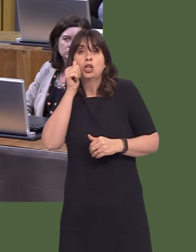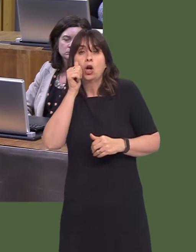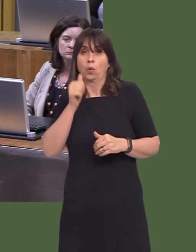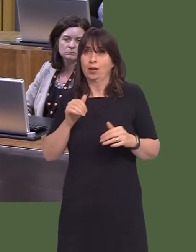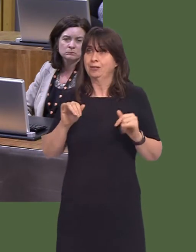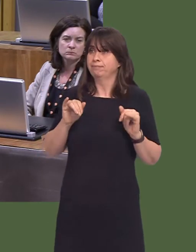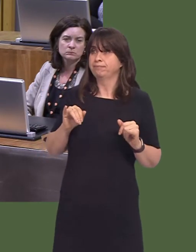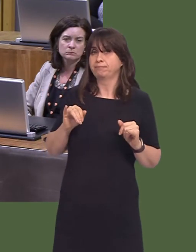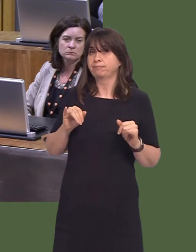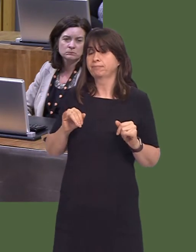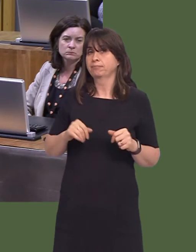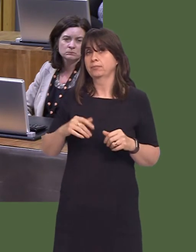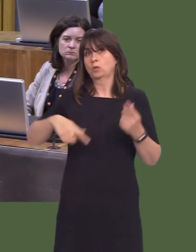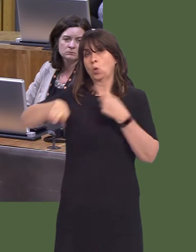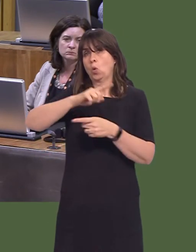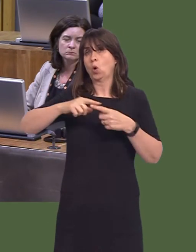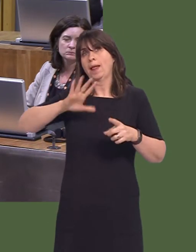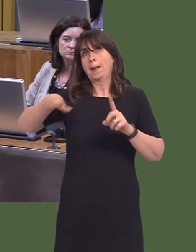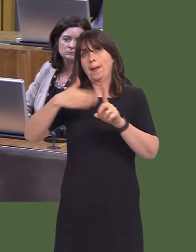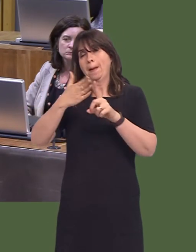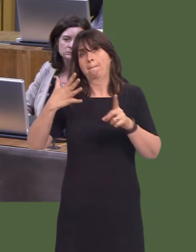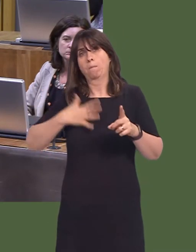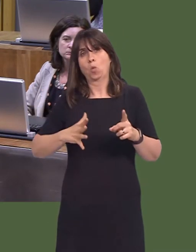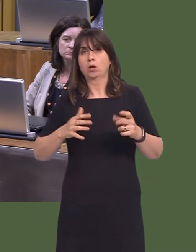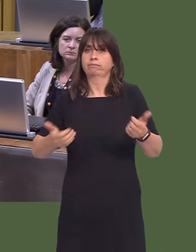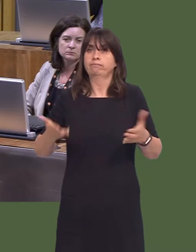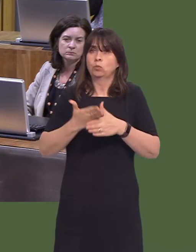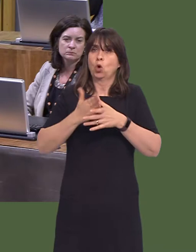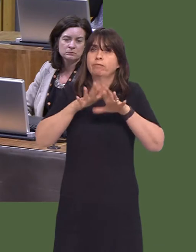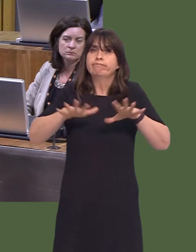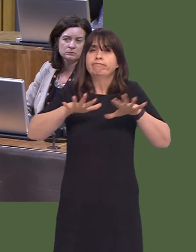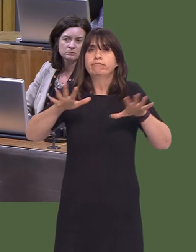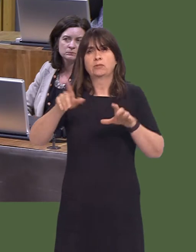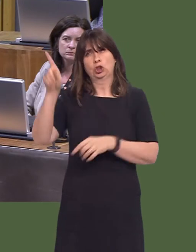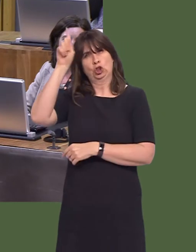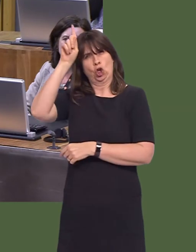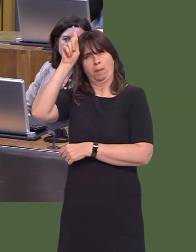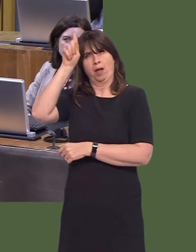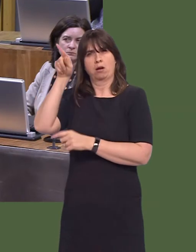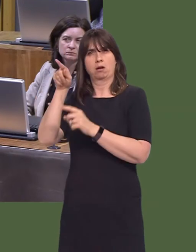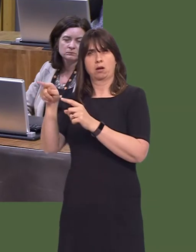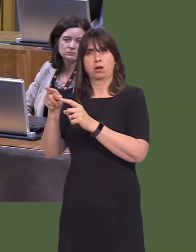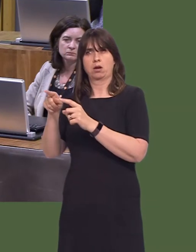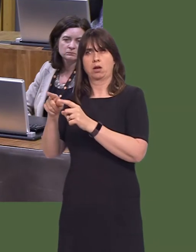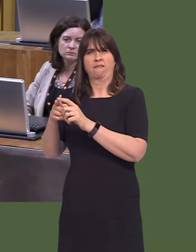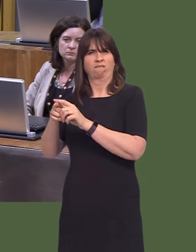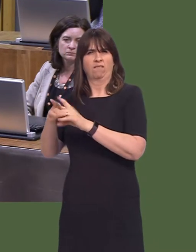but it is an issue that we should all strive to overcome. Why is it, for example, that a German worker gets far more out of the same machine than a worker in the UK would? Well,